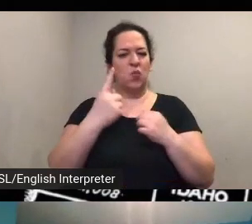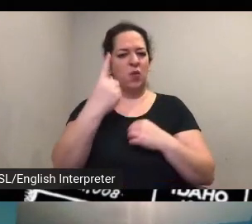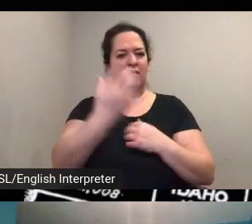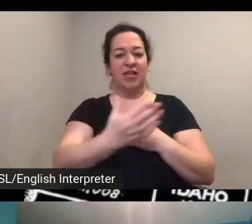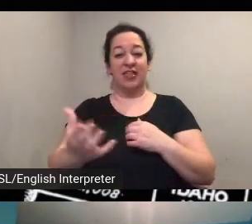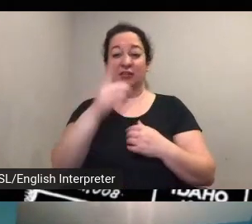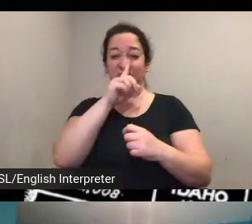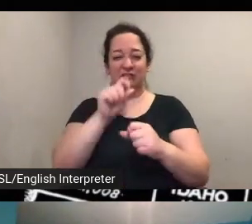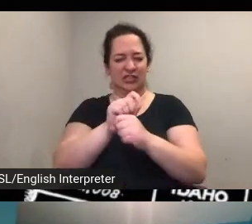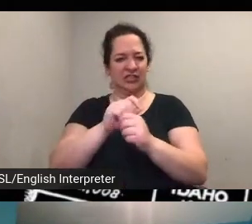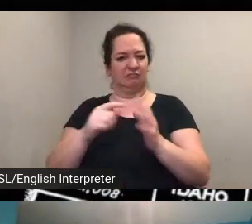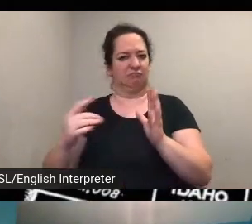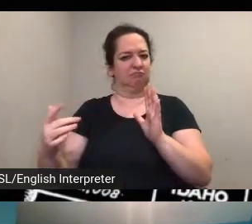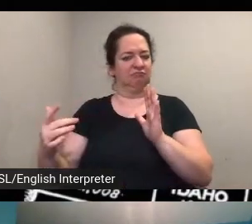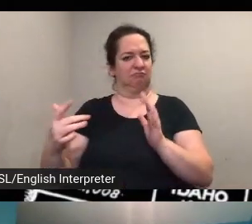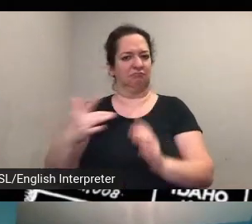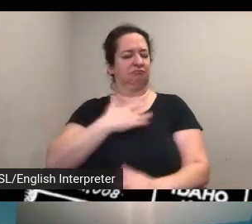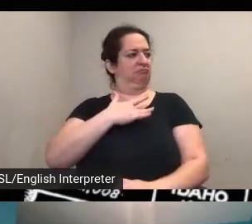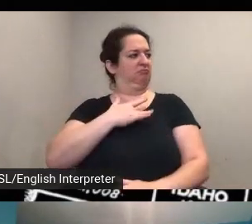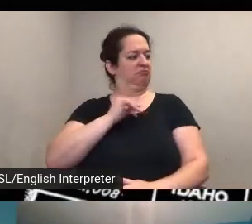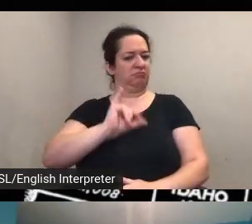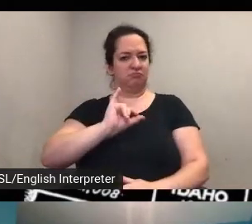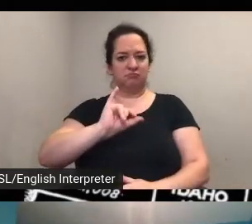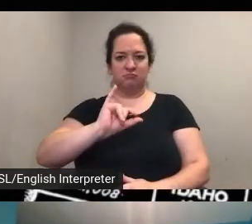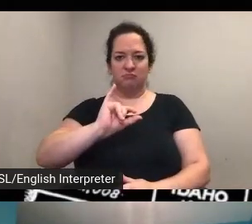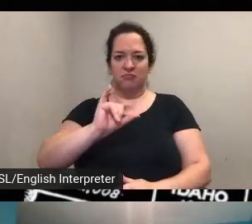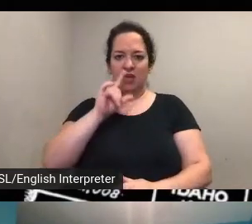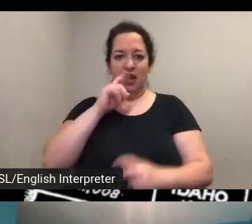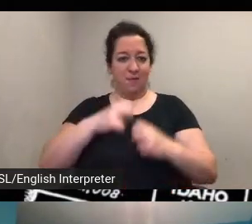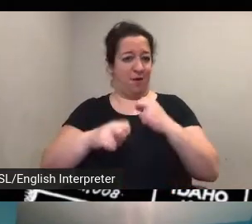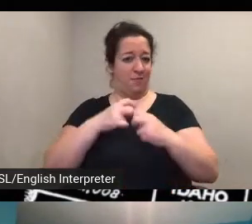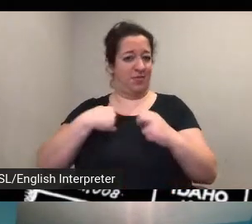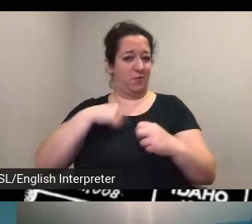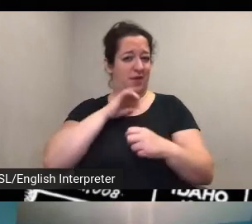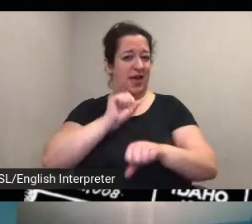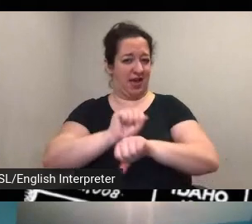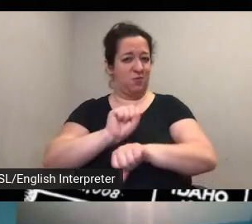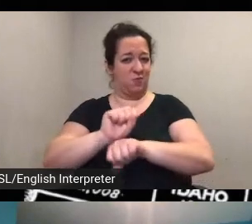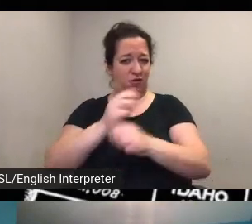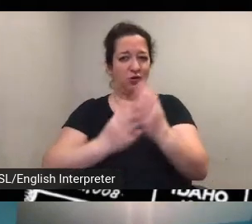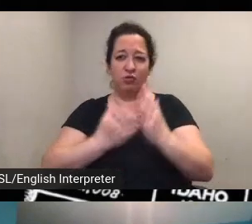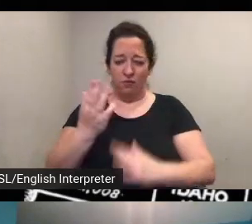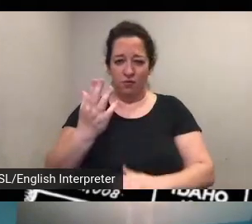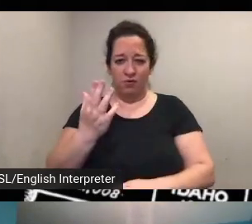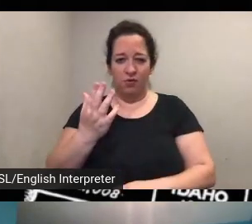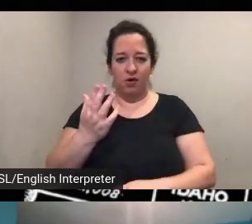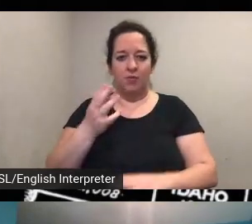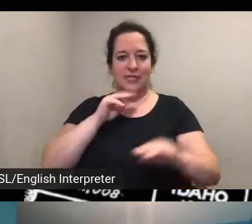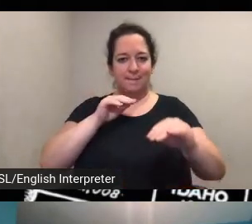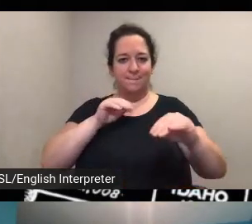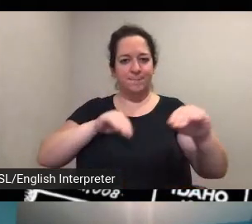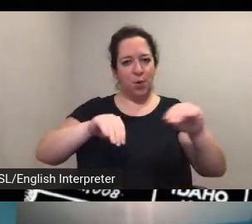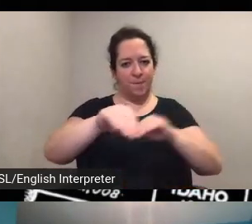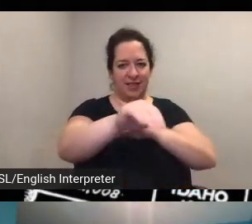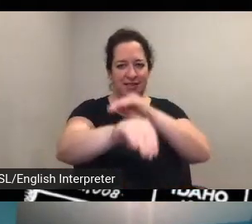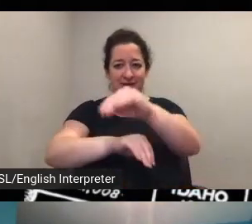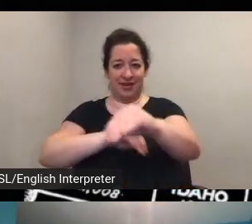up being um something for a problem for us to work through were the mobility of these people and